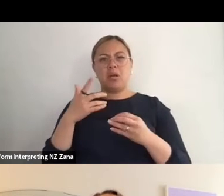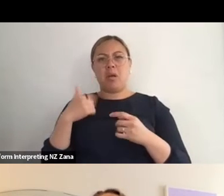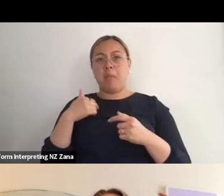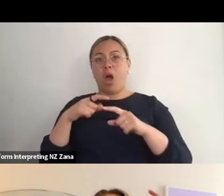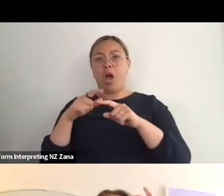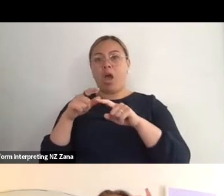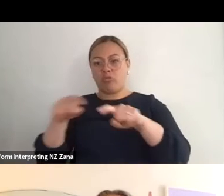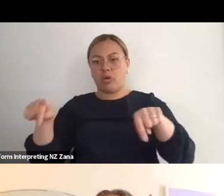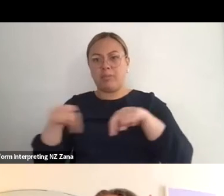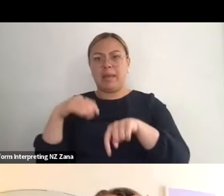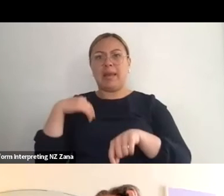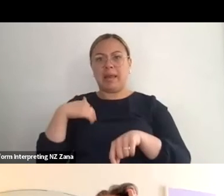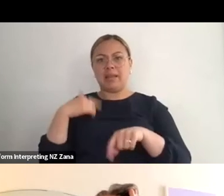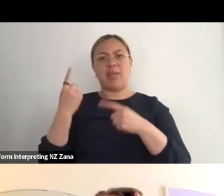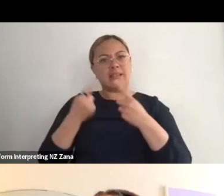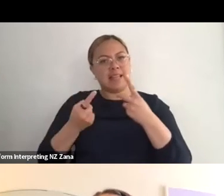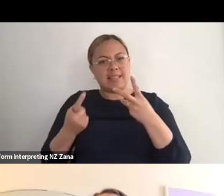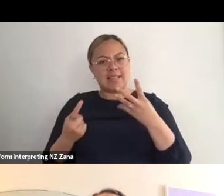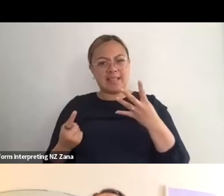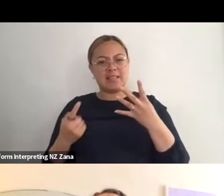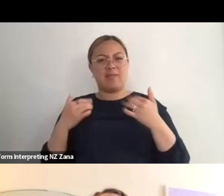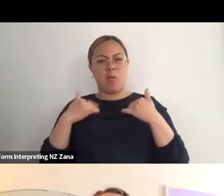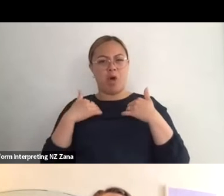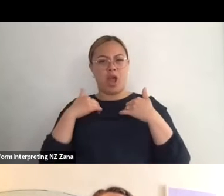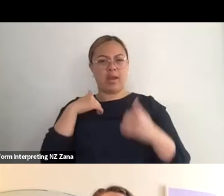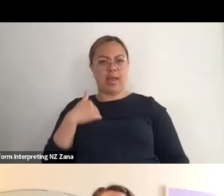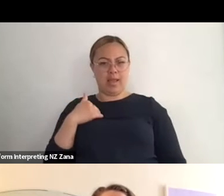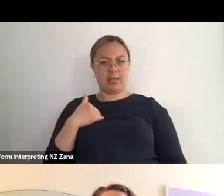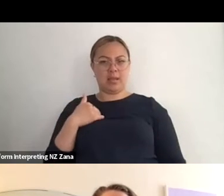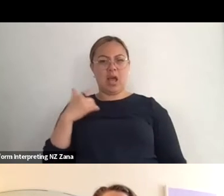And they mostly don't have to justify it either but they are the people that will